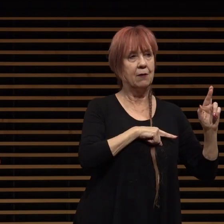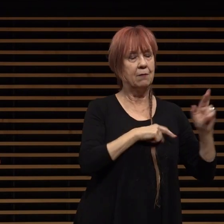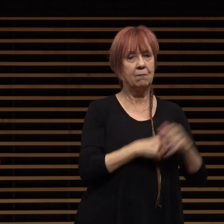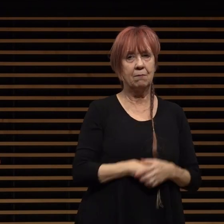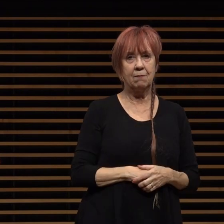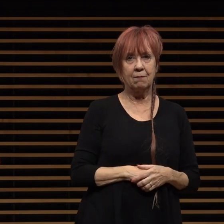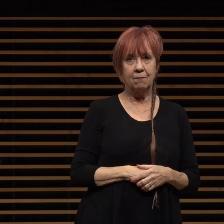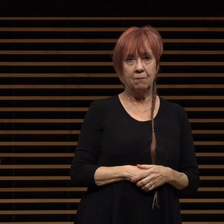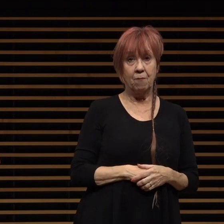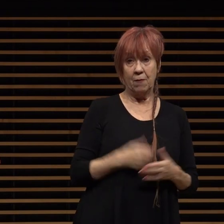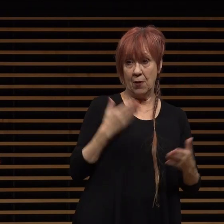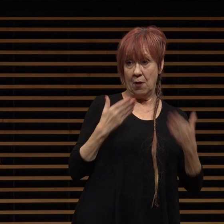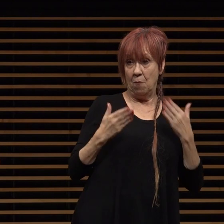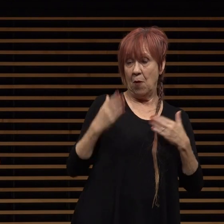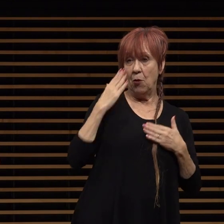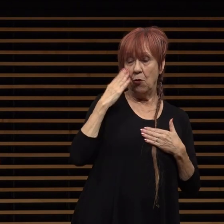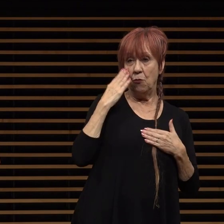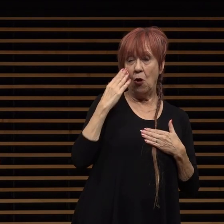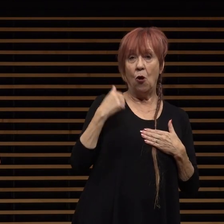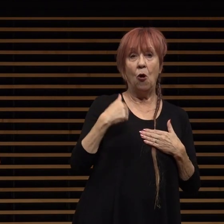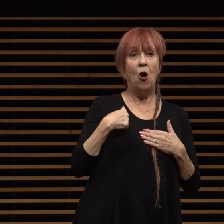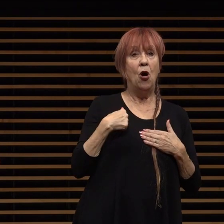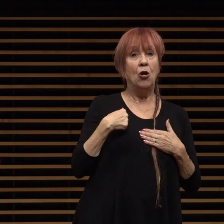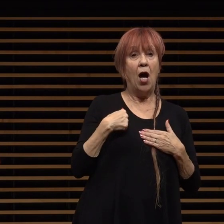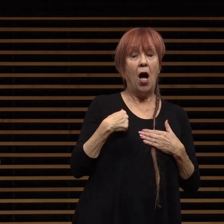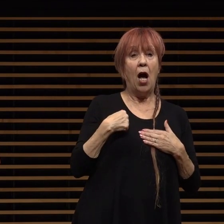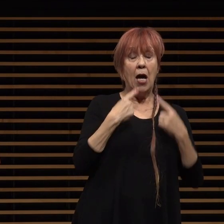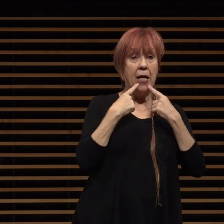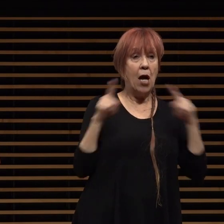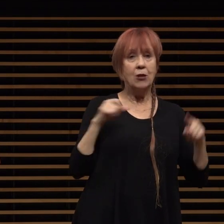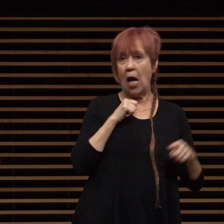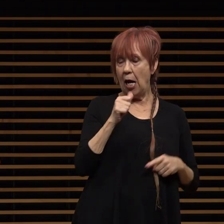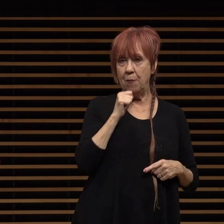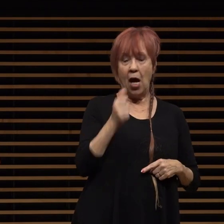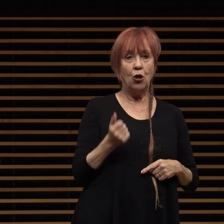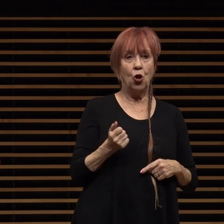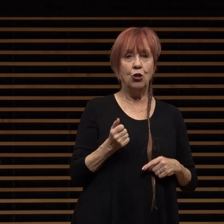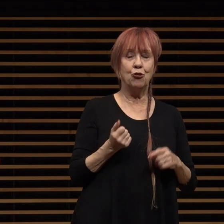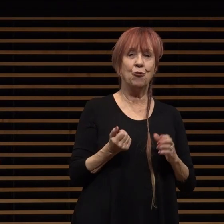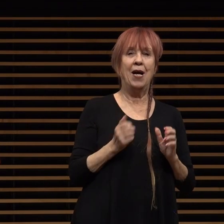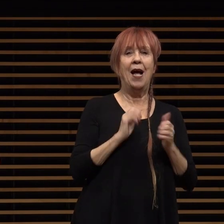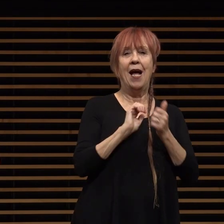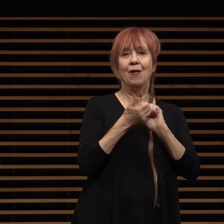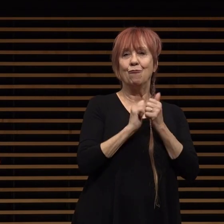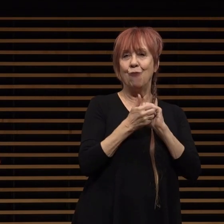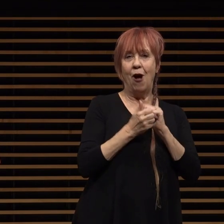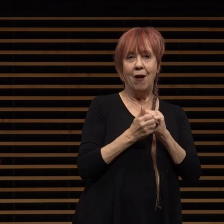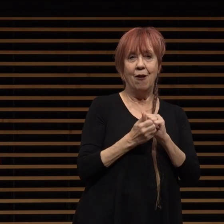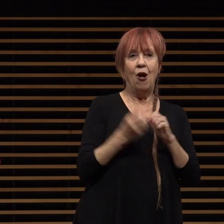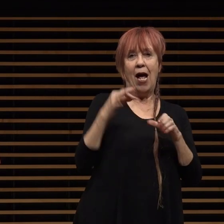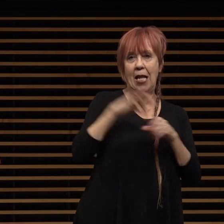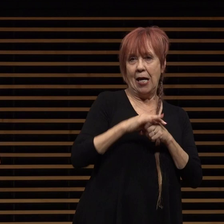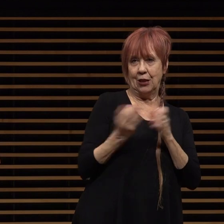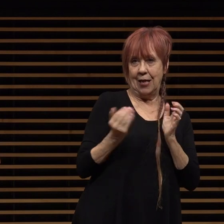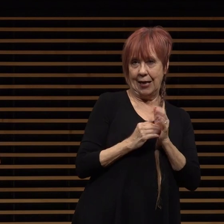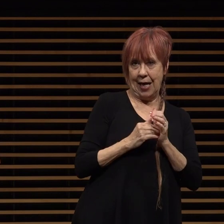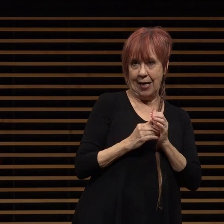some may be aware that i've announced that i'm not running for re-election so before i finally turn over the